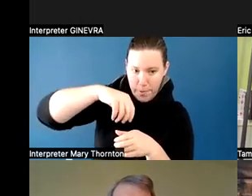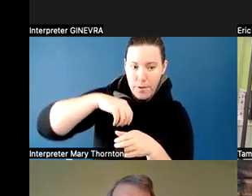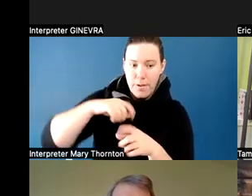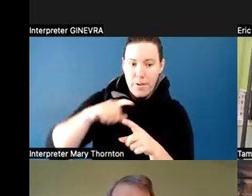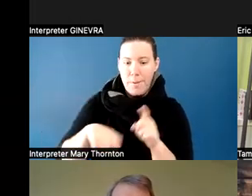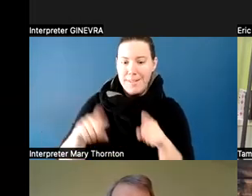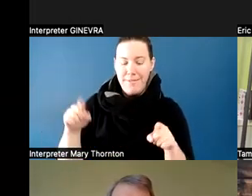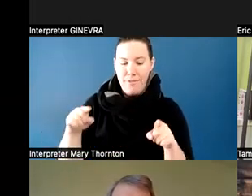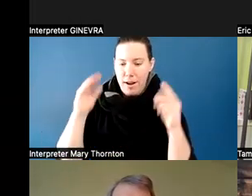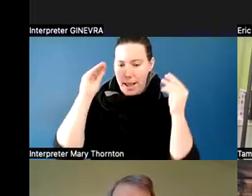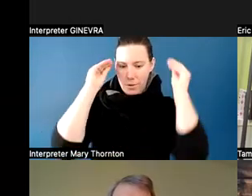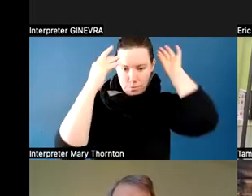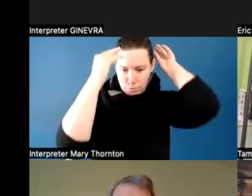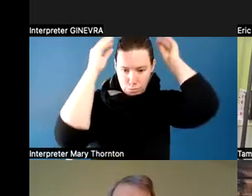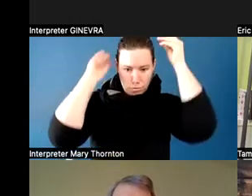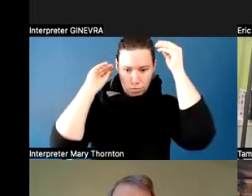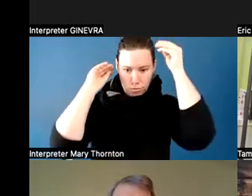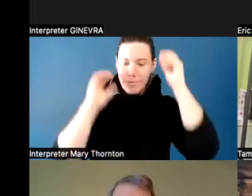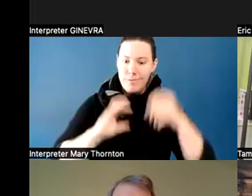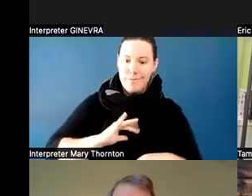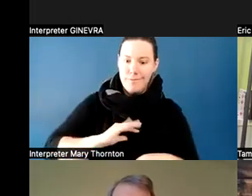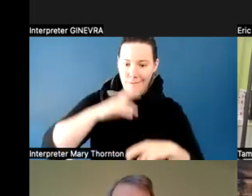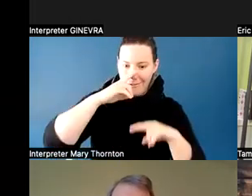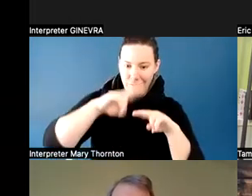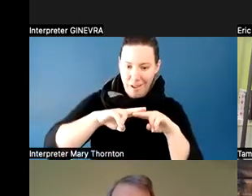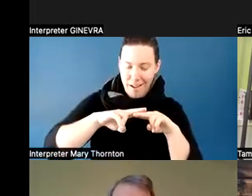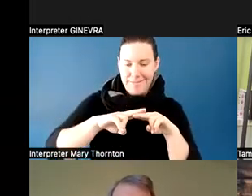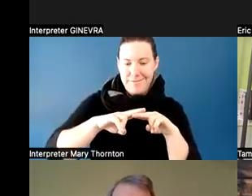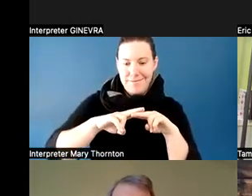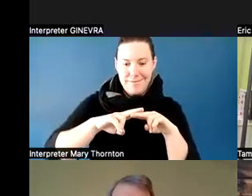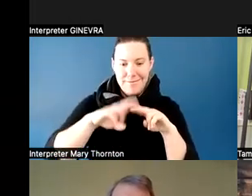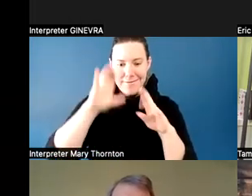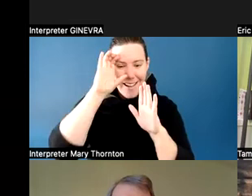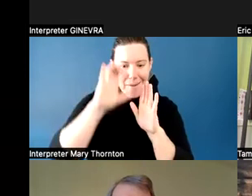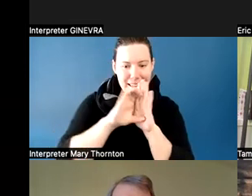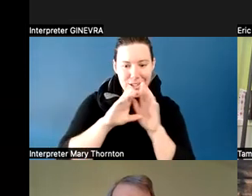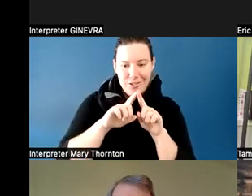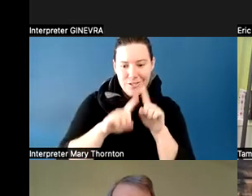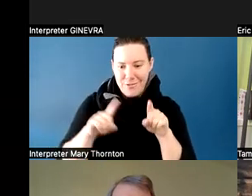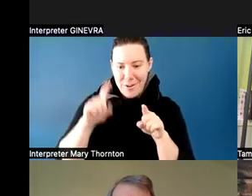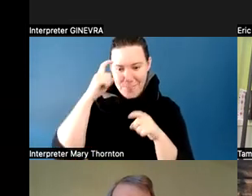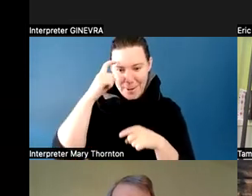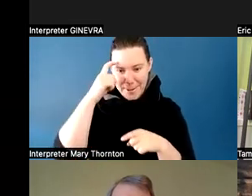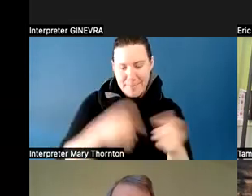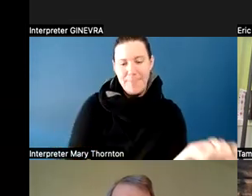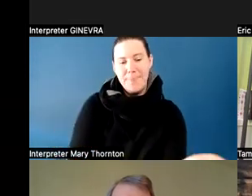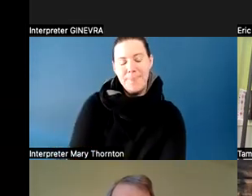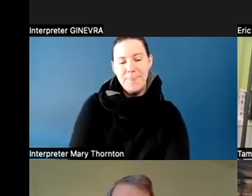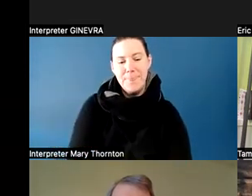It's really kind of a fun collage of images of the brain. And the reason I describe that and mention it,